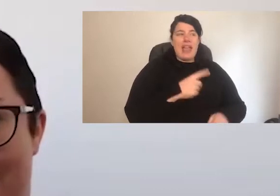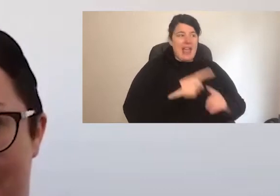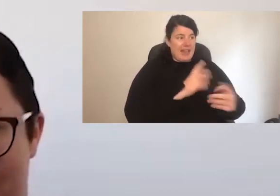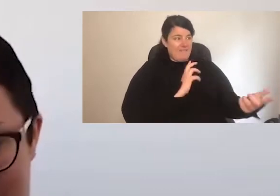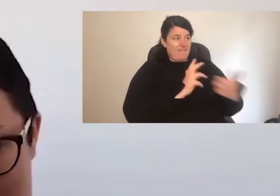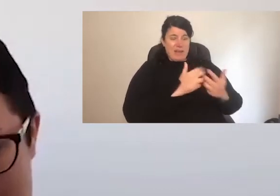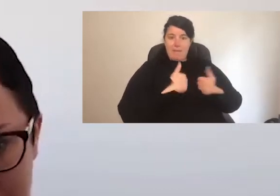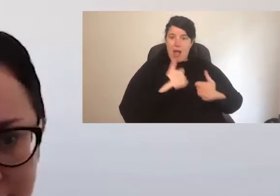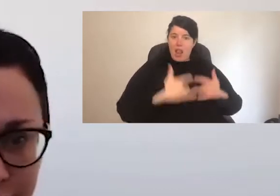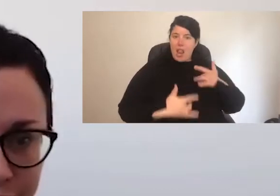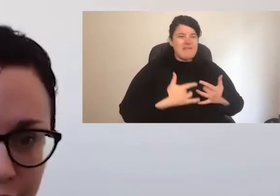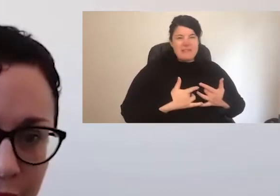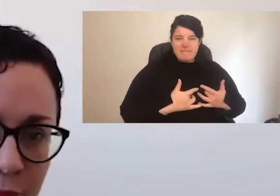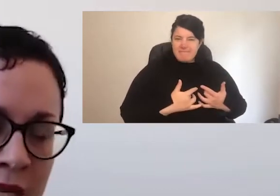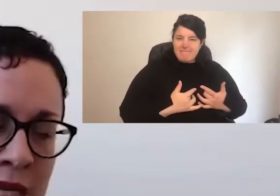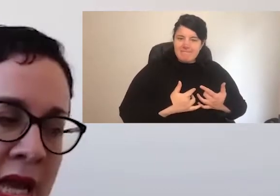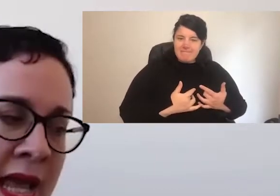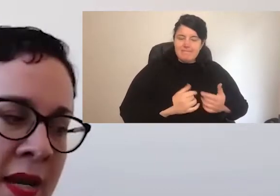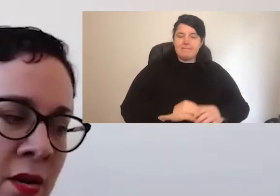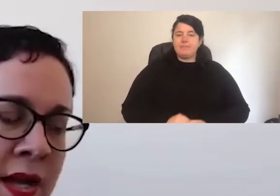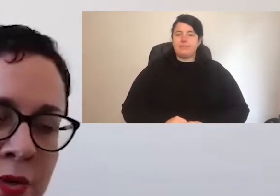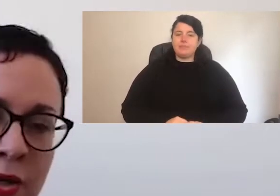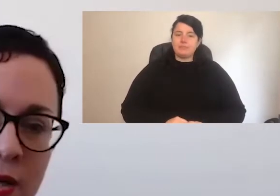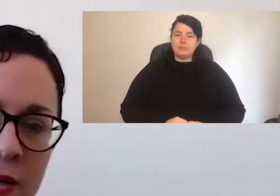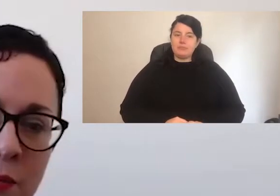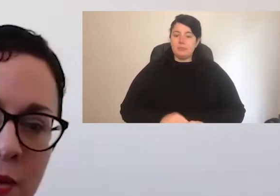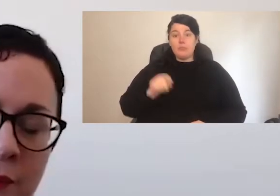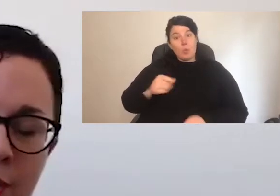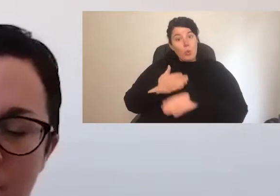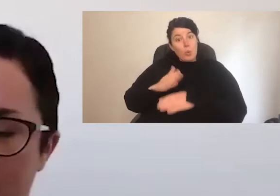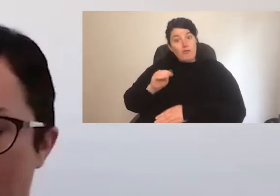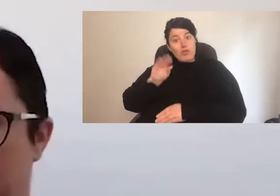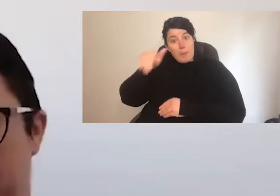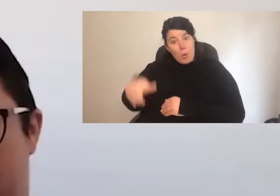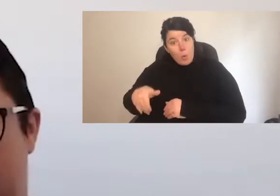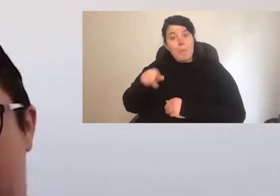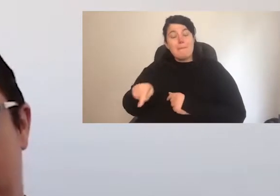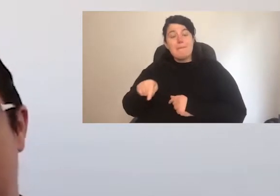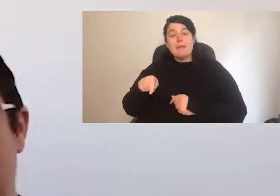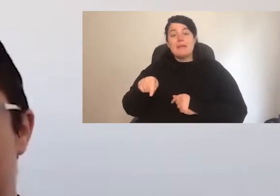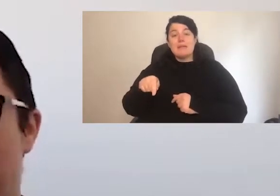areas of our lives. Onlike working and online programs can also